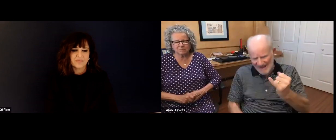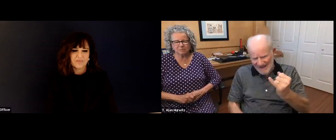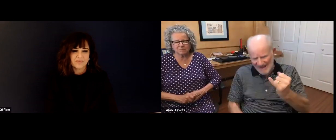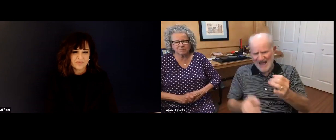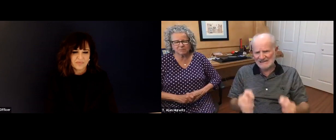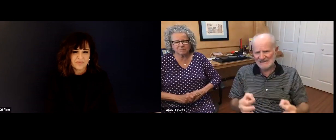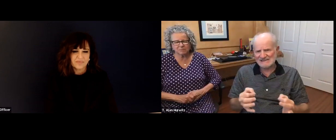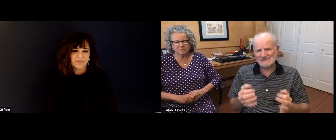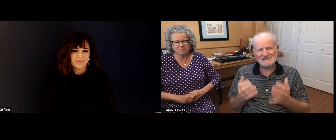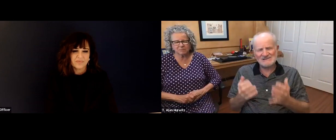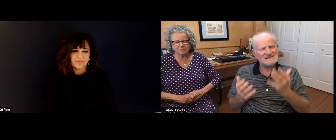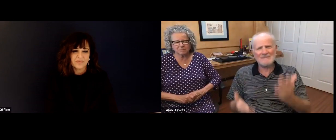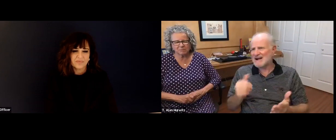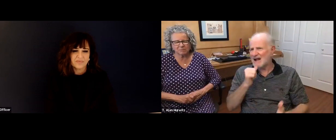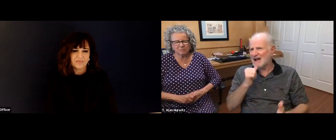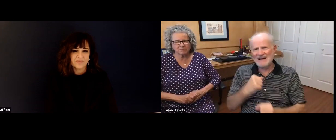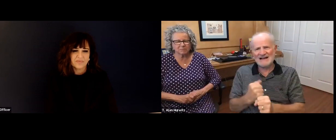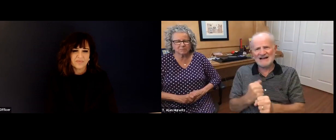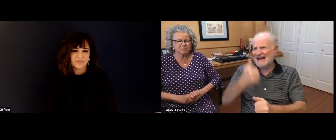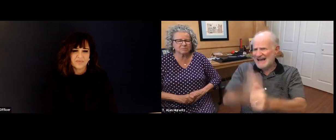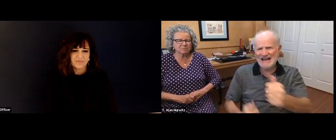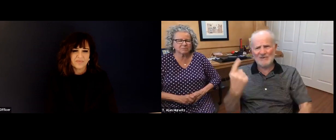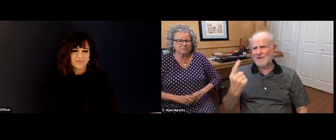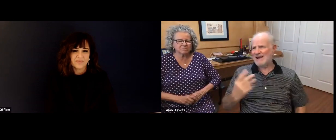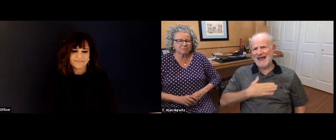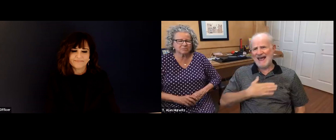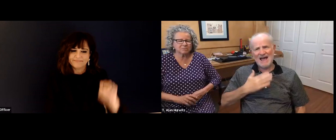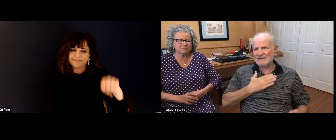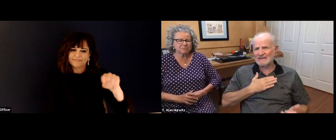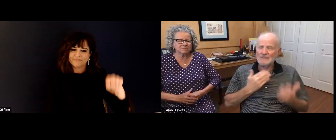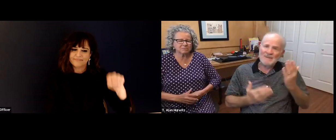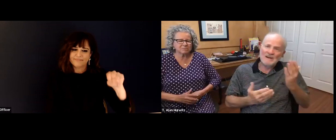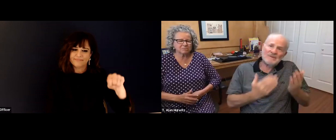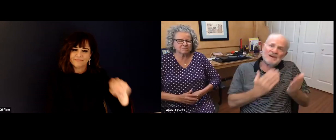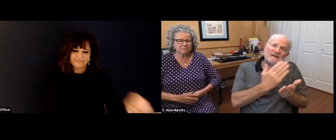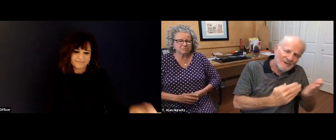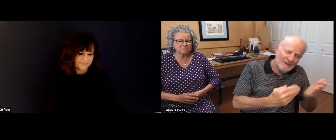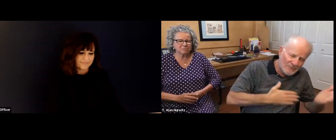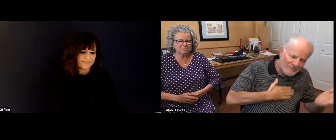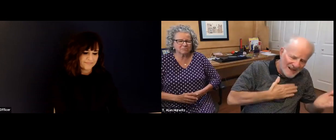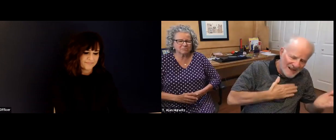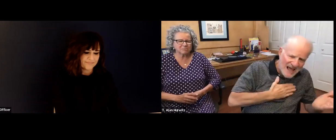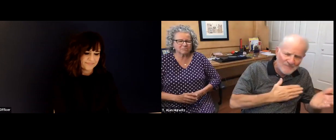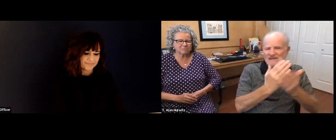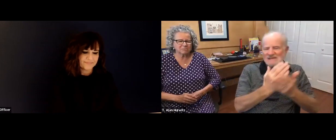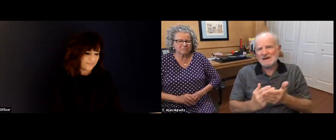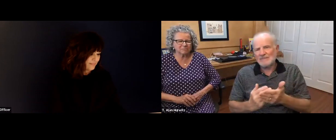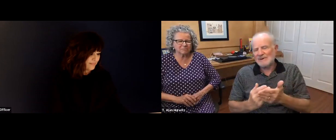their perspectives. And maybe people don't agree with each other even after long conversations. But ultimately,